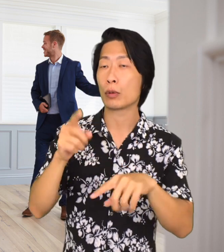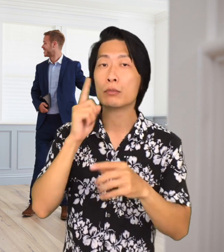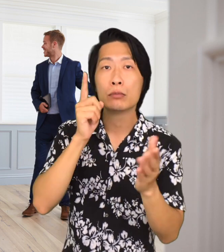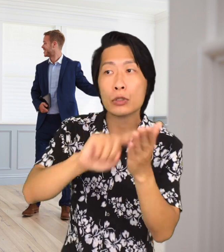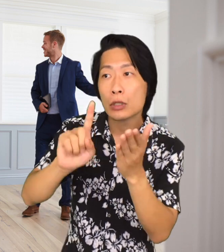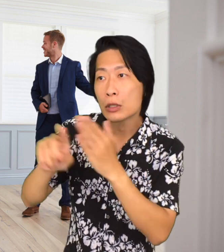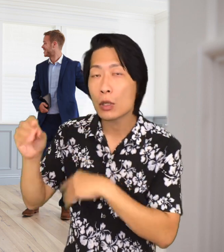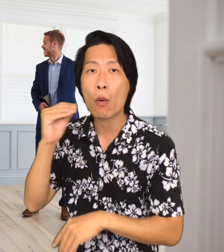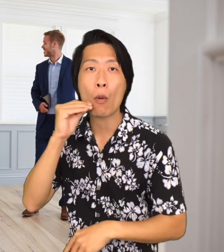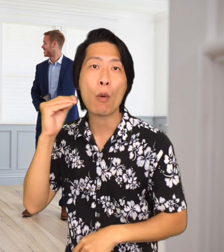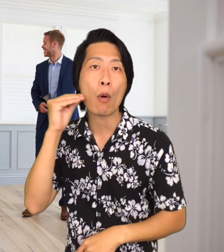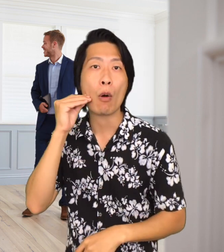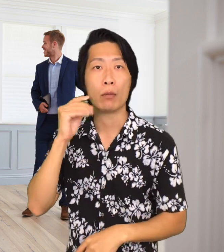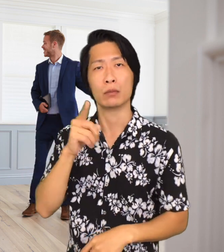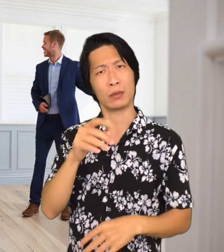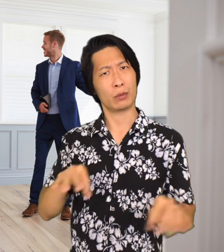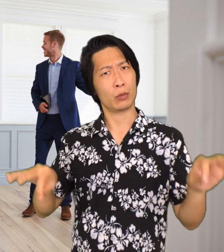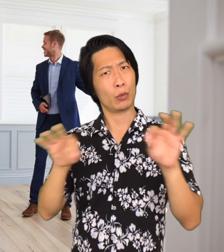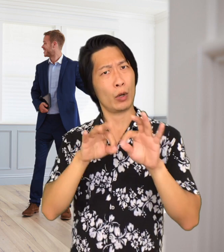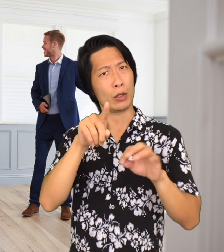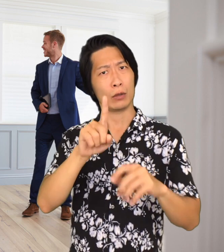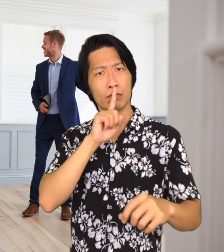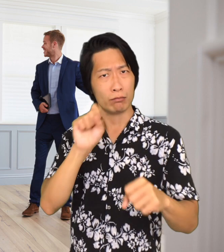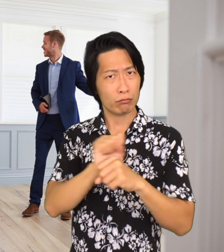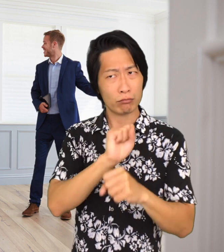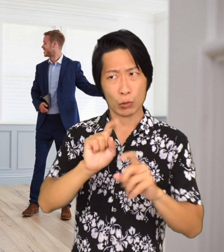you to open houses to check out the homes.